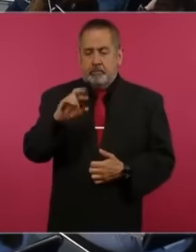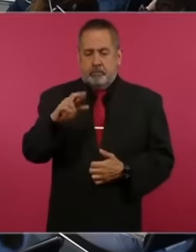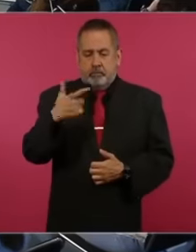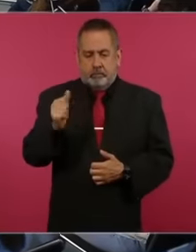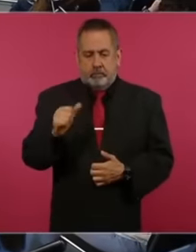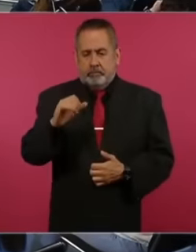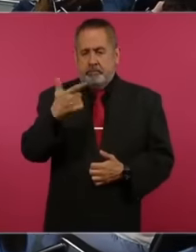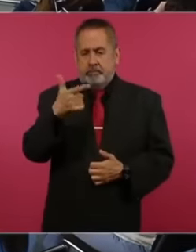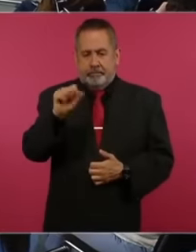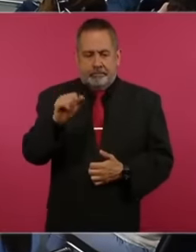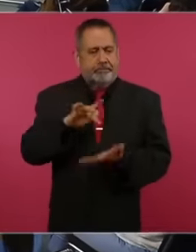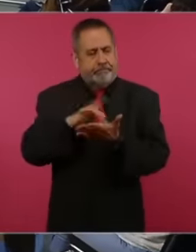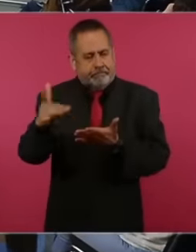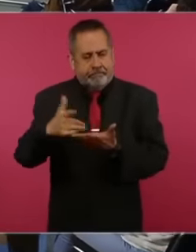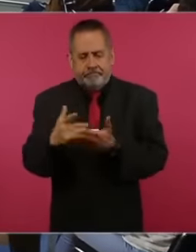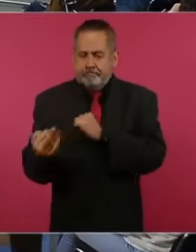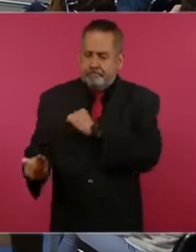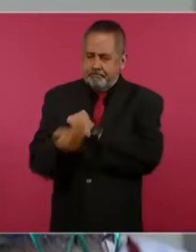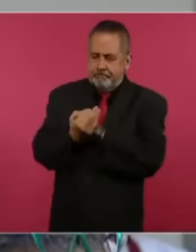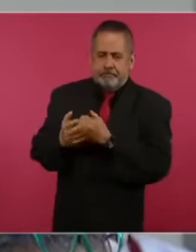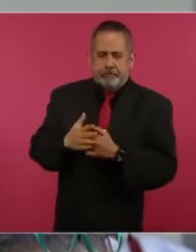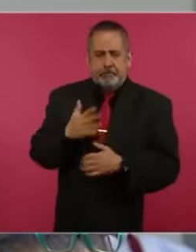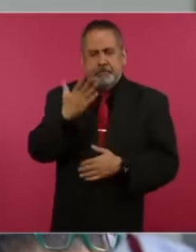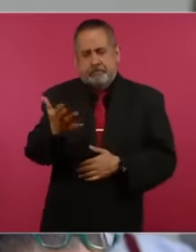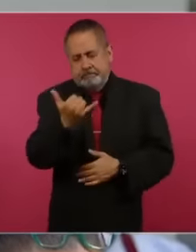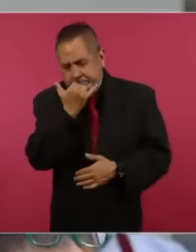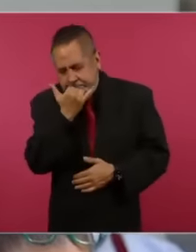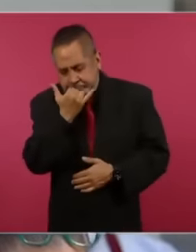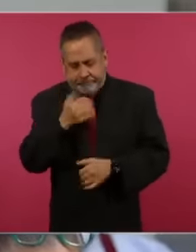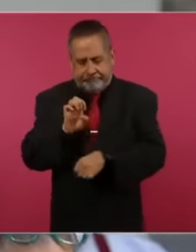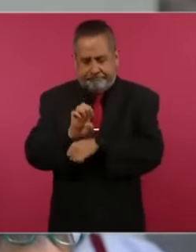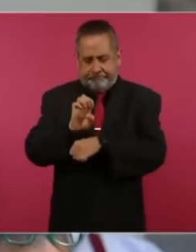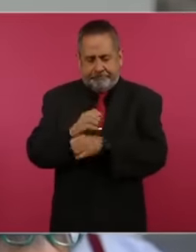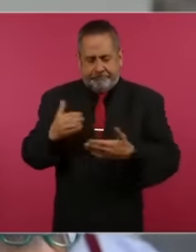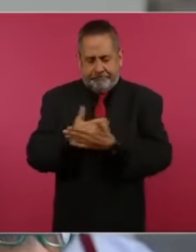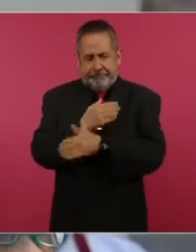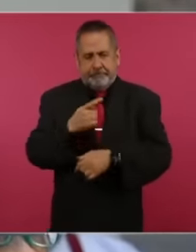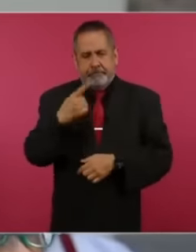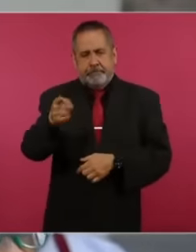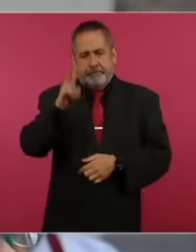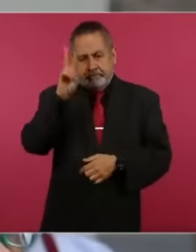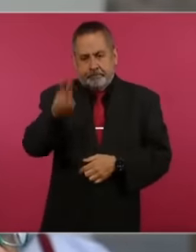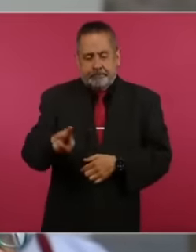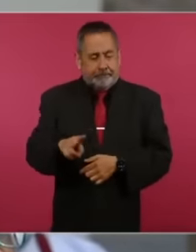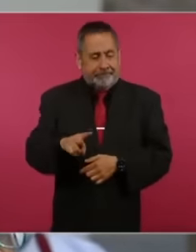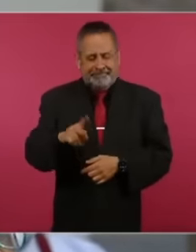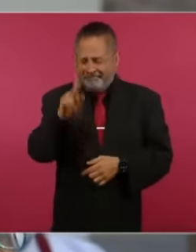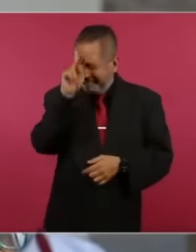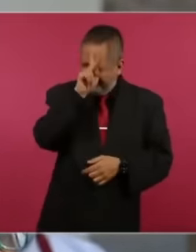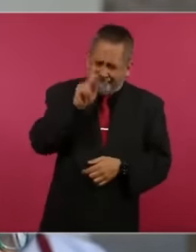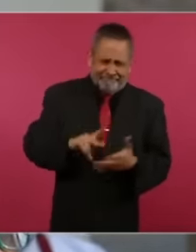asylum I ask your forgiveness as an Ecuadorian I am in the worst prison from Ecuador and on a